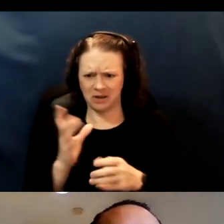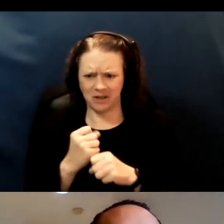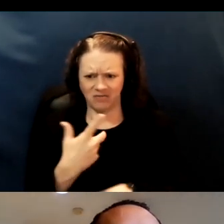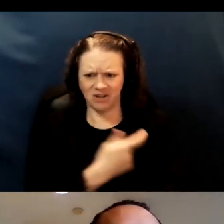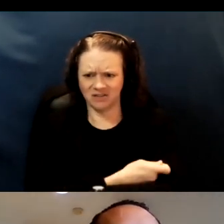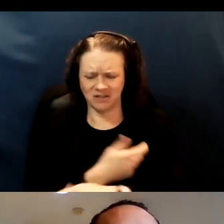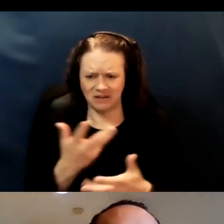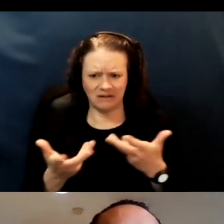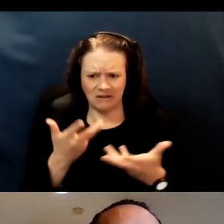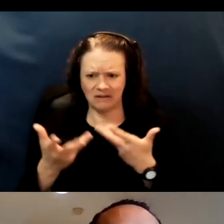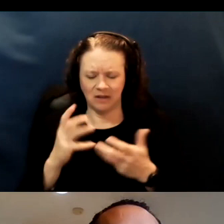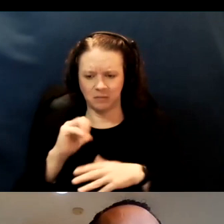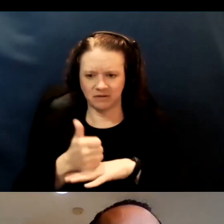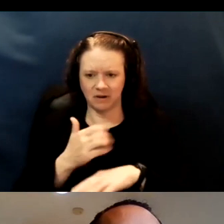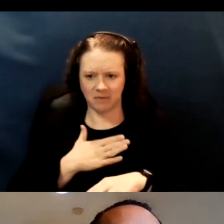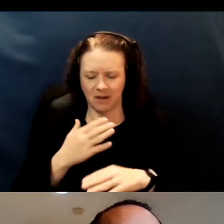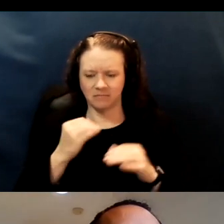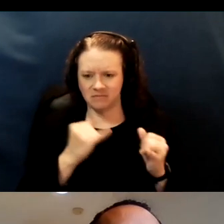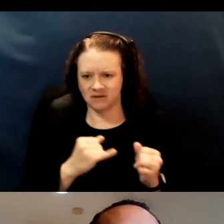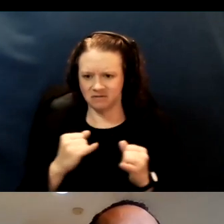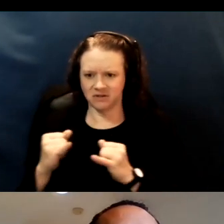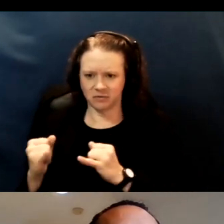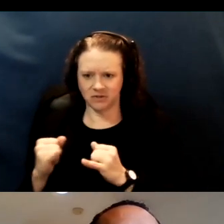based on their individual situation.